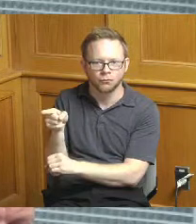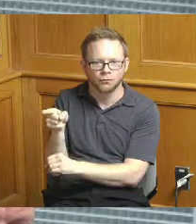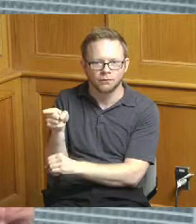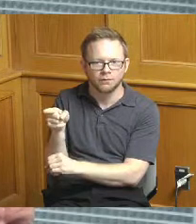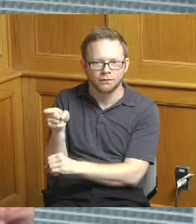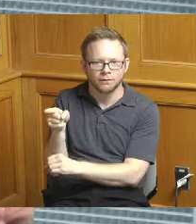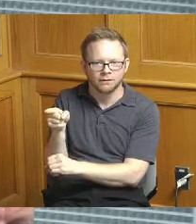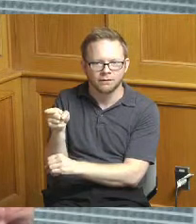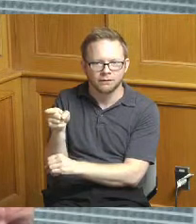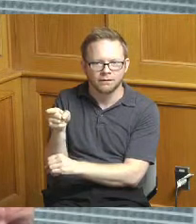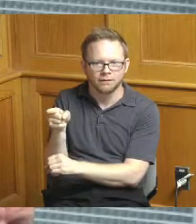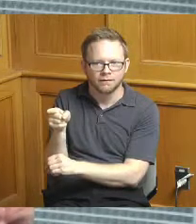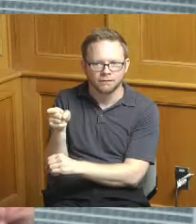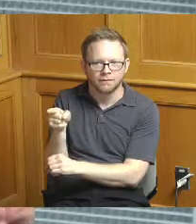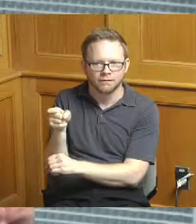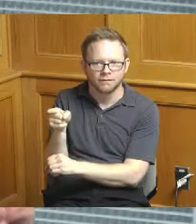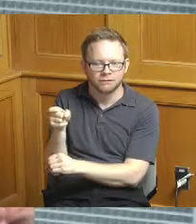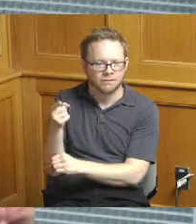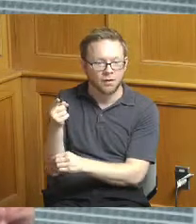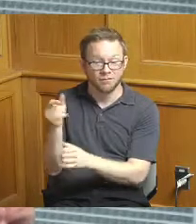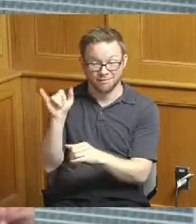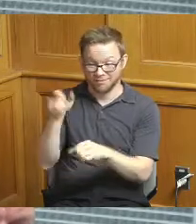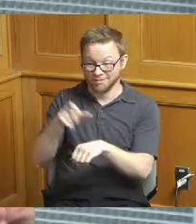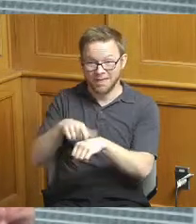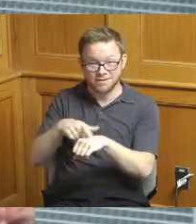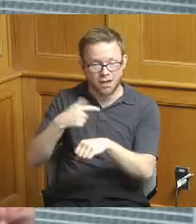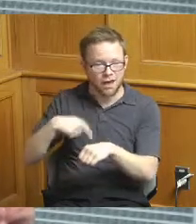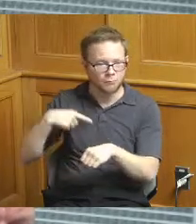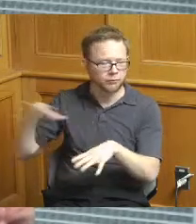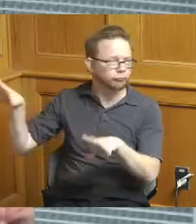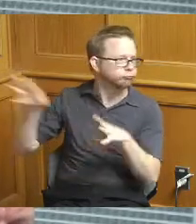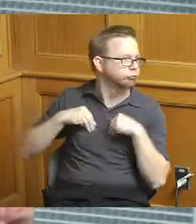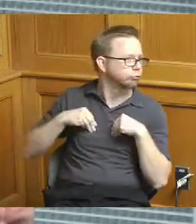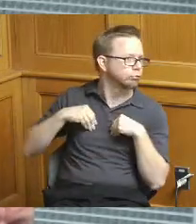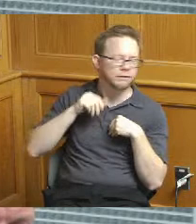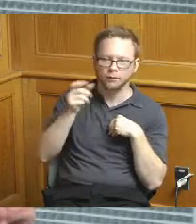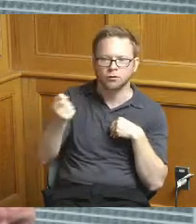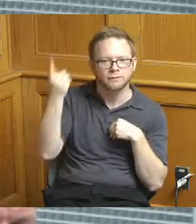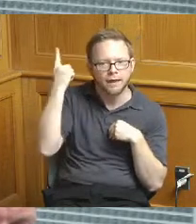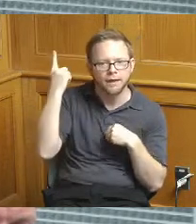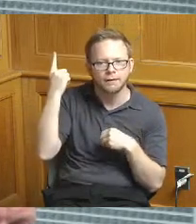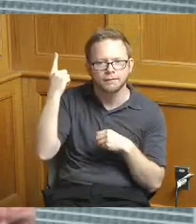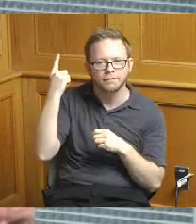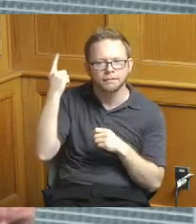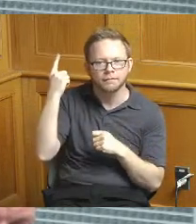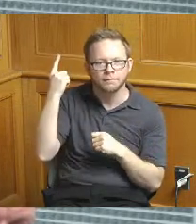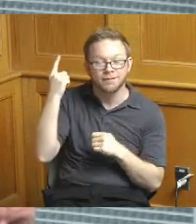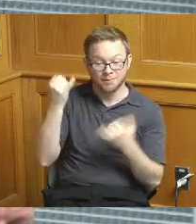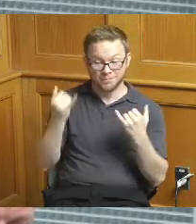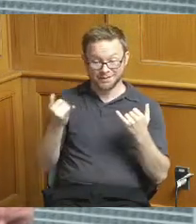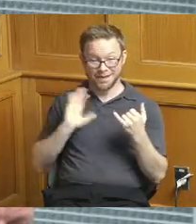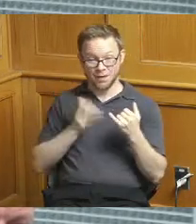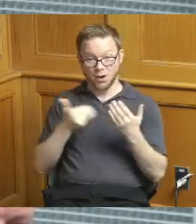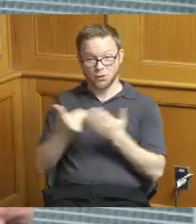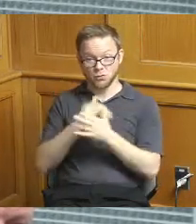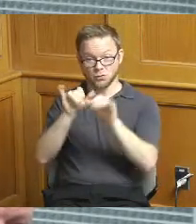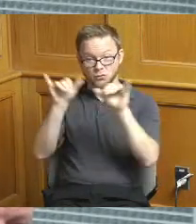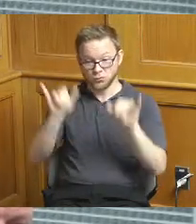how they were supposed to finish but we didn't understand that when that got agreed to what we are pushing hard for now through the systems we're implementing is to have a true understanding of